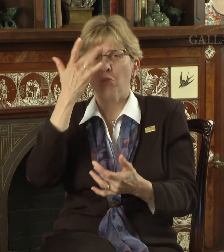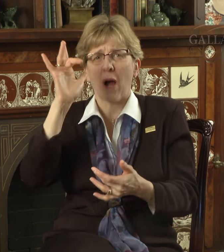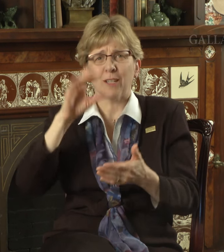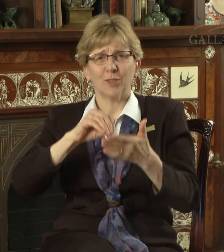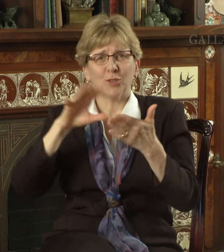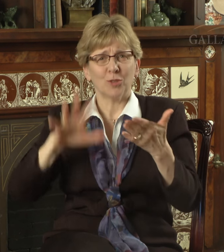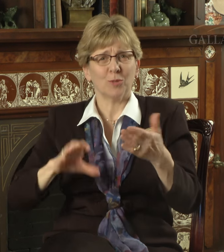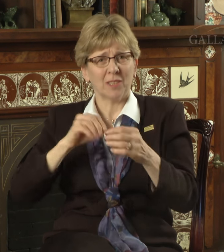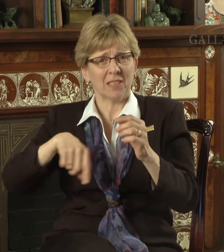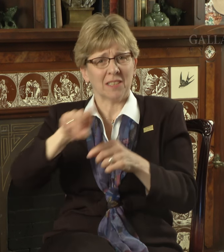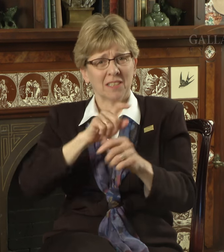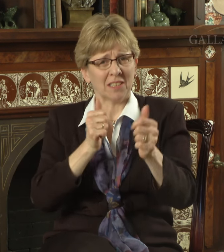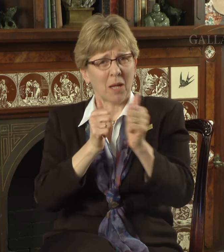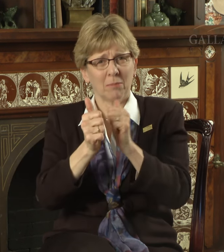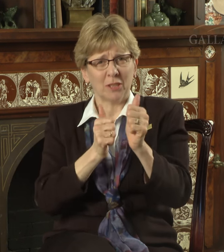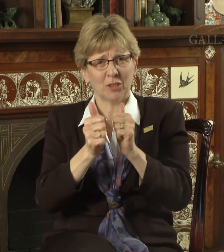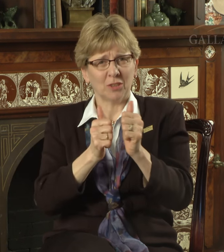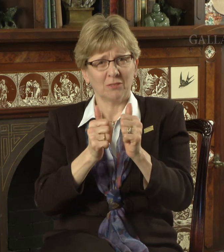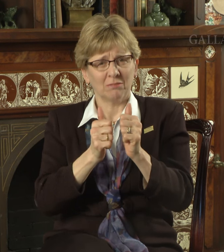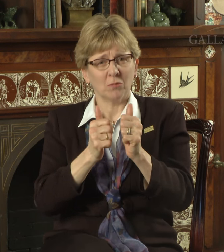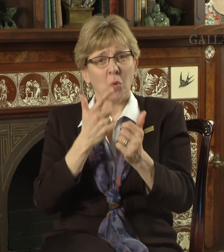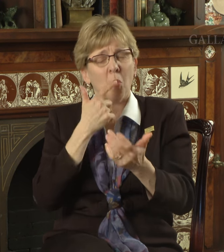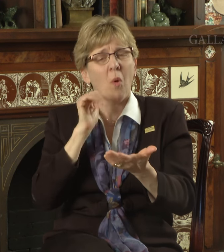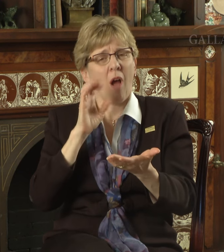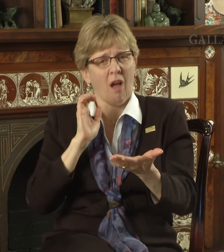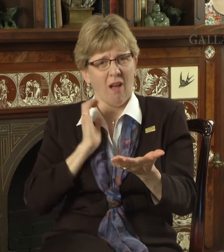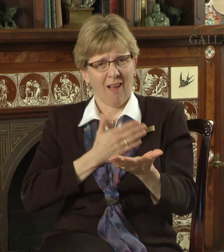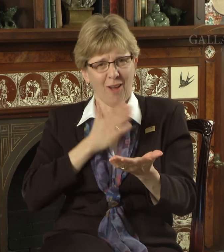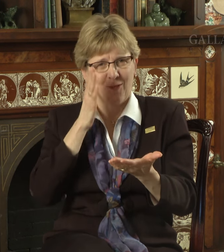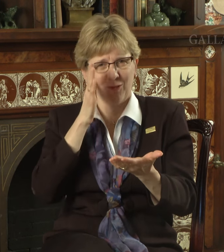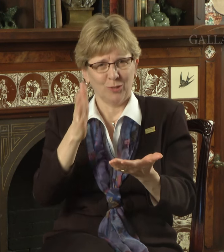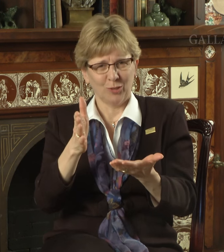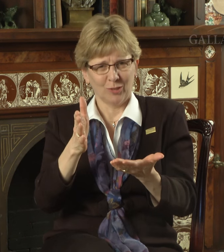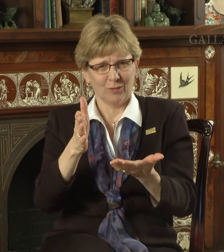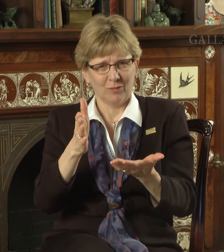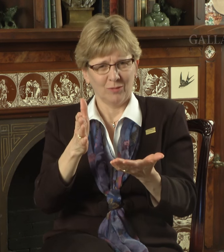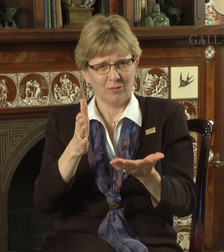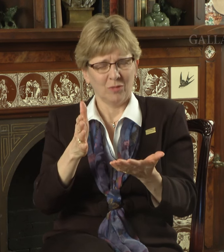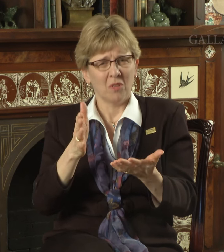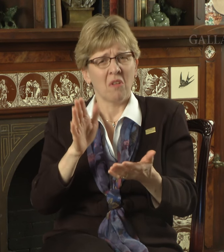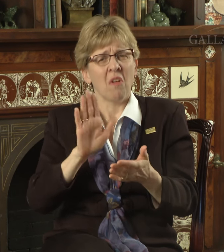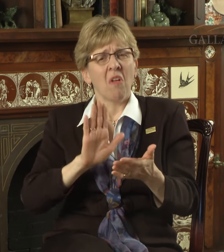during this competition... students who are our future.